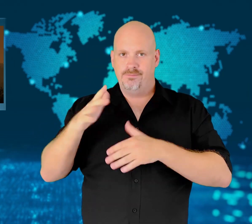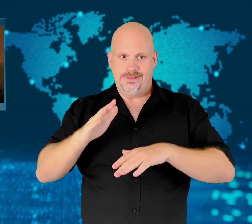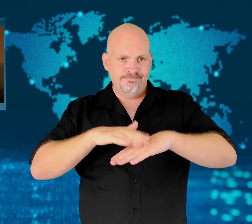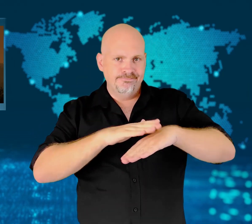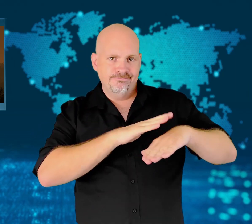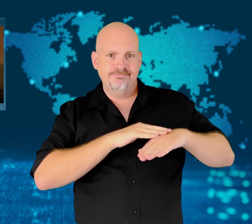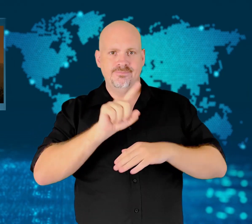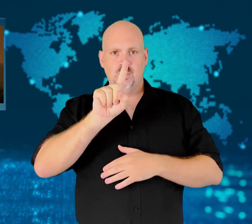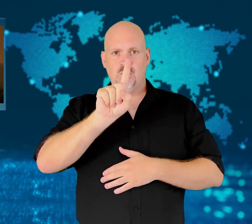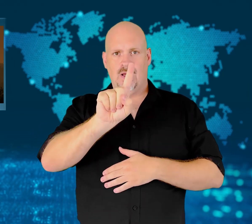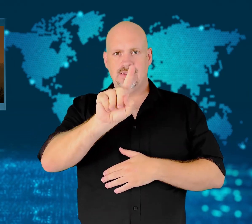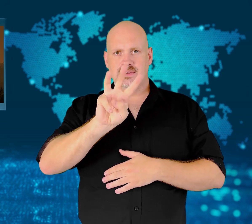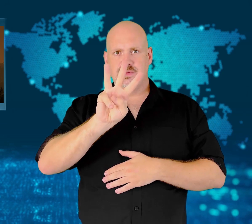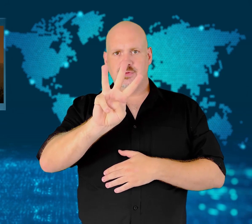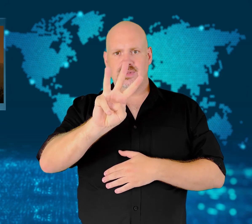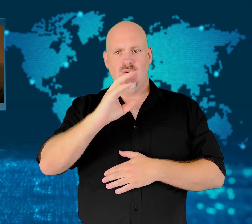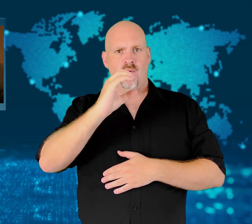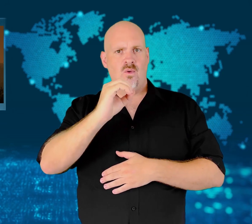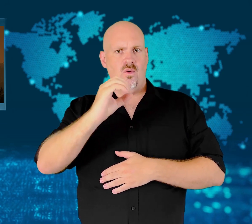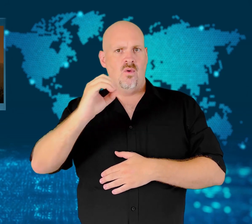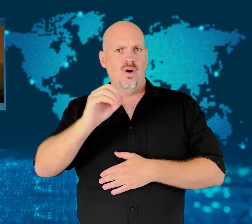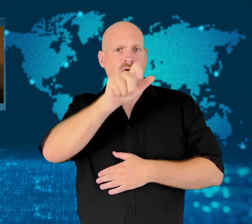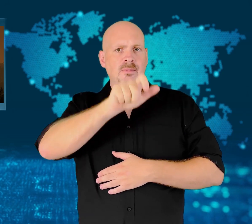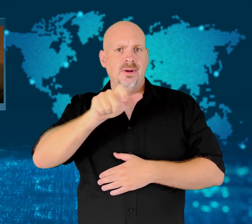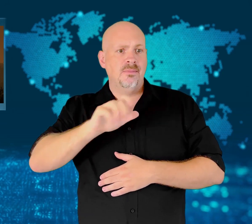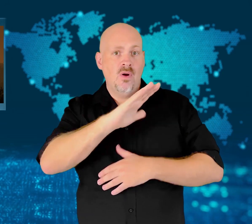and Croatia are engulfed in fires too.